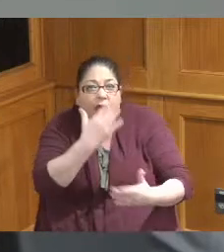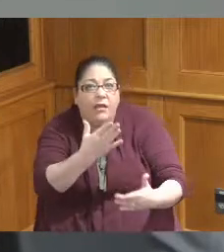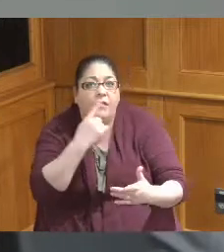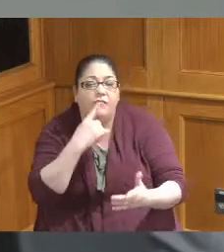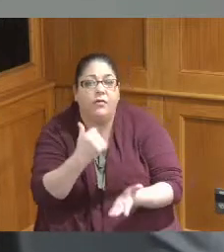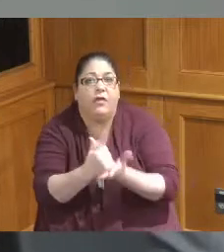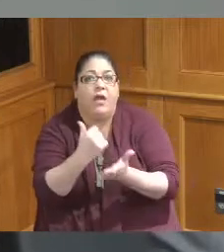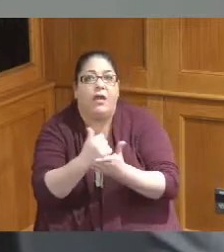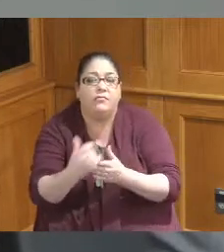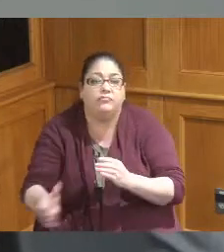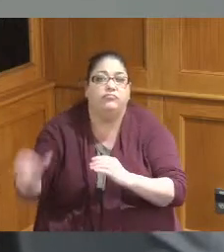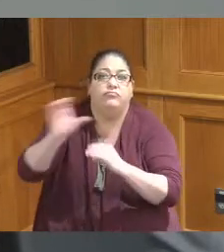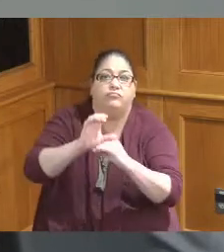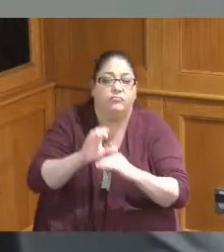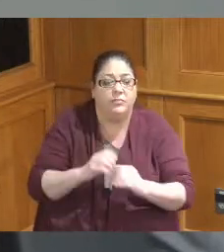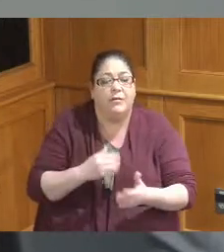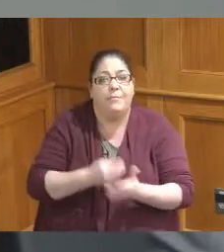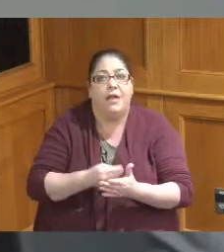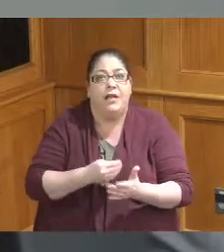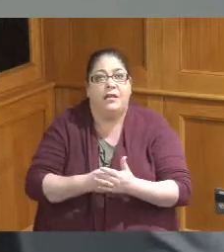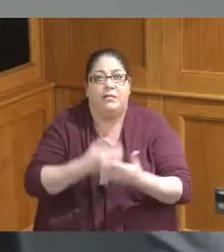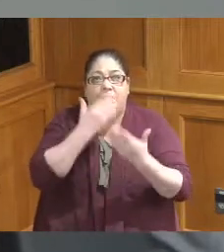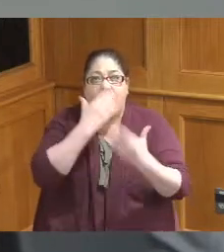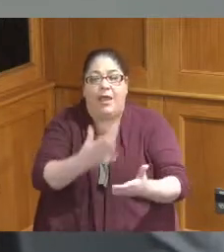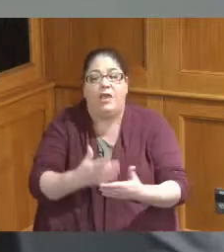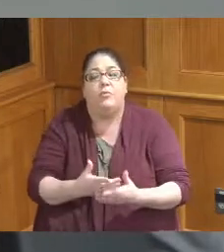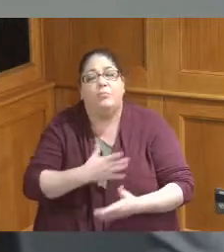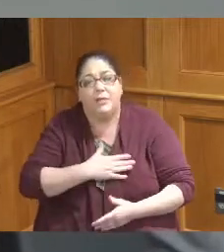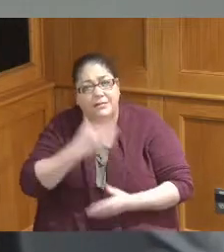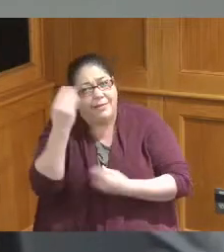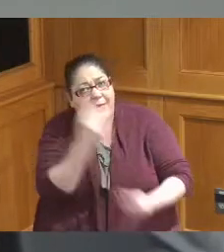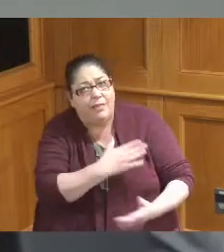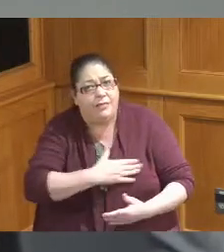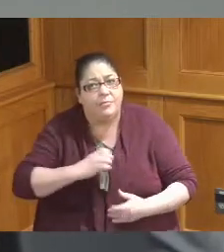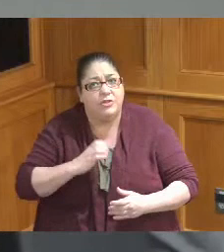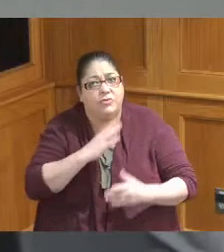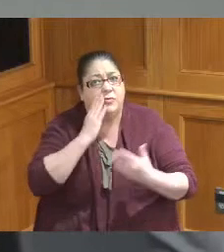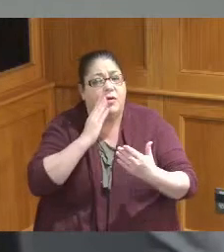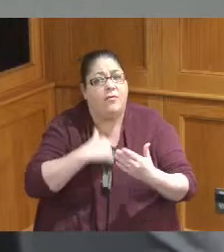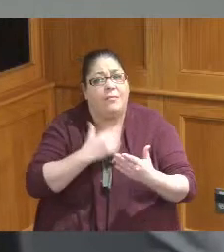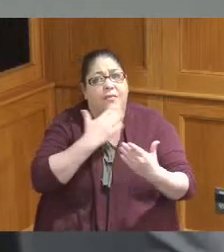assistance and ask that I passed that thanks along to the Board of County Commissioners as as he was